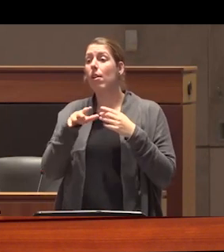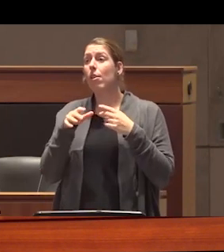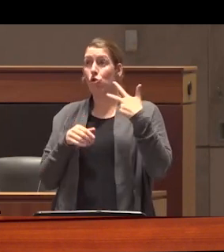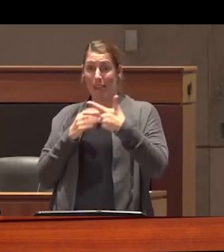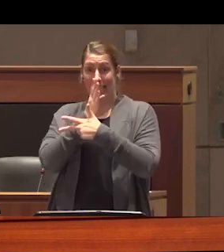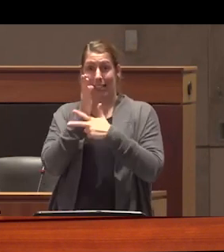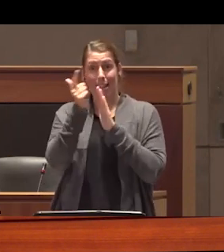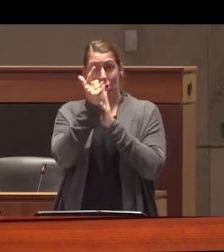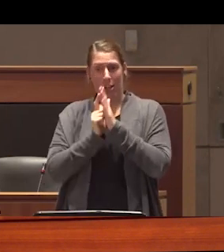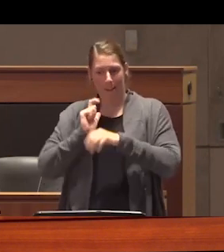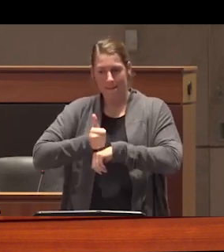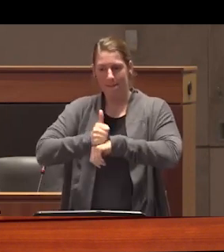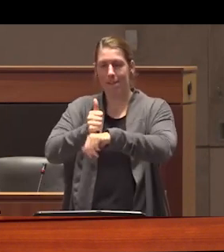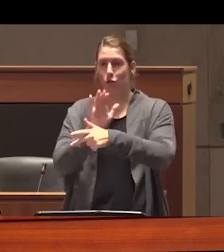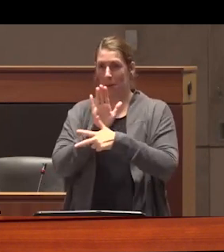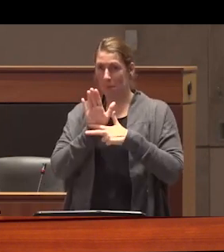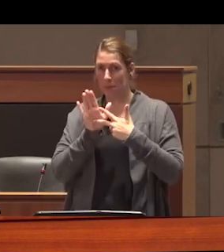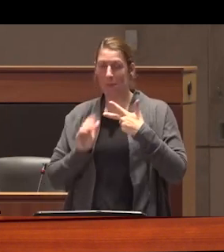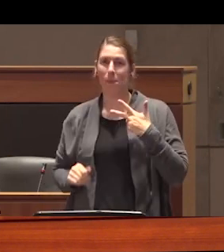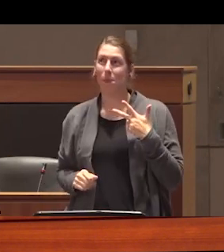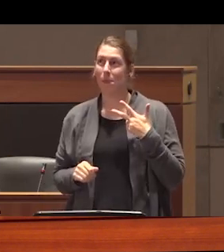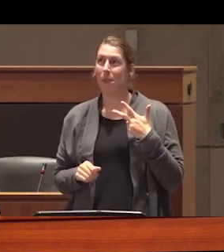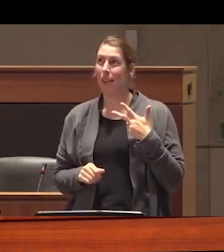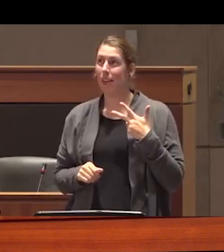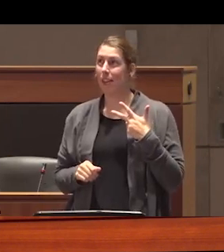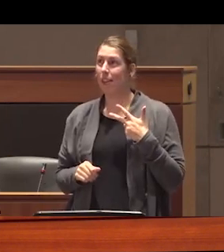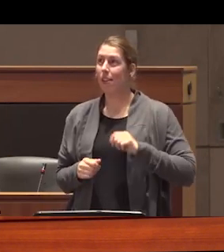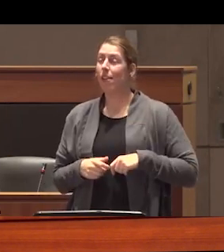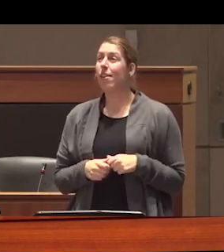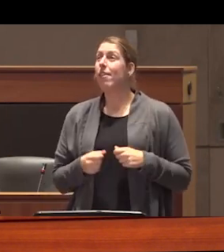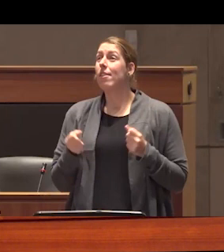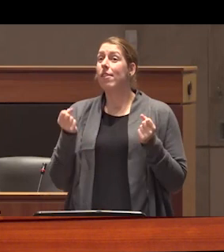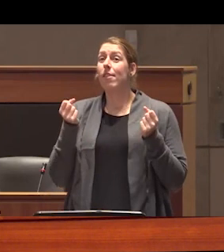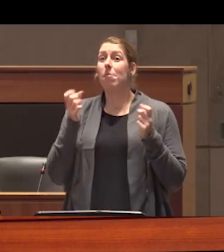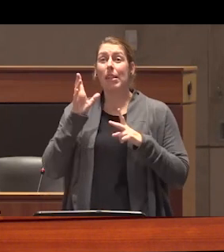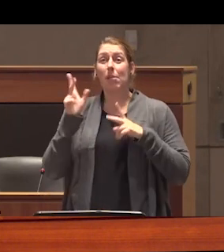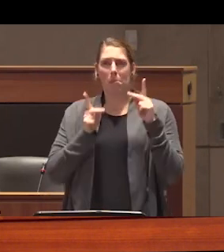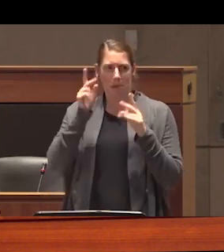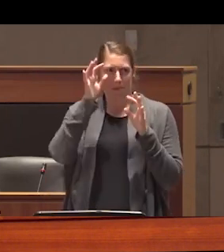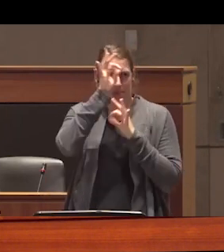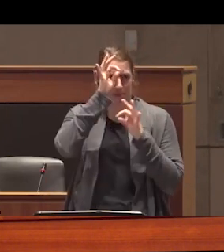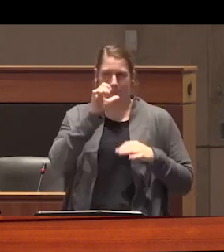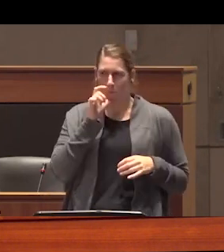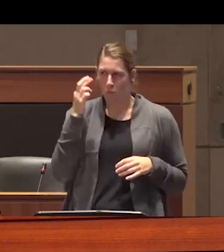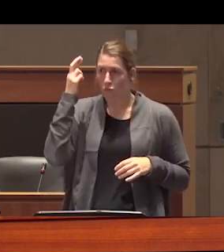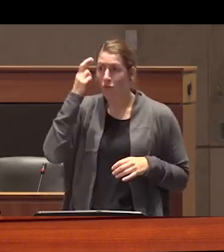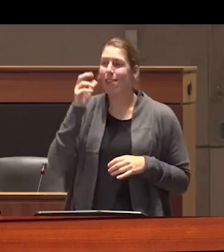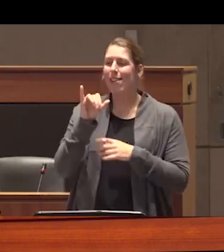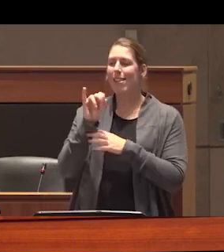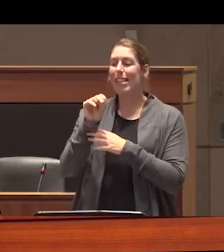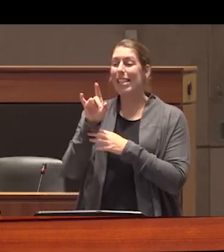legislation and what many folks aren't aware of is that the Indian Act actually contained one of